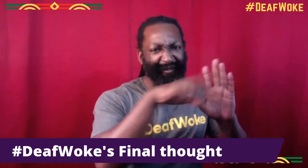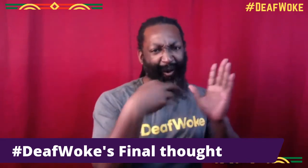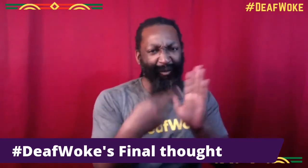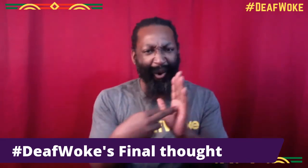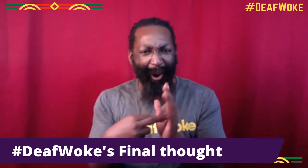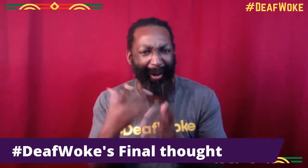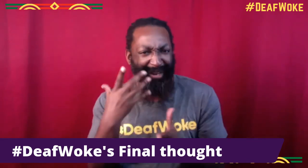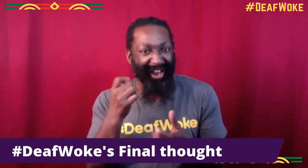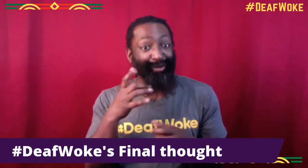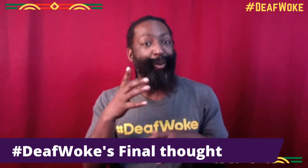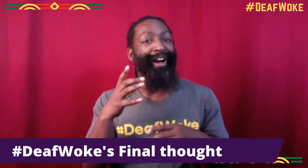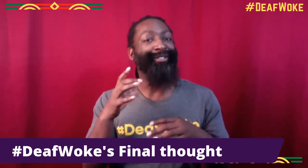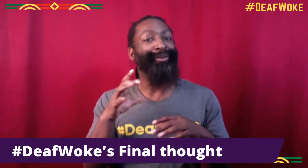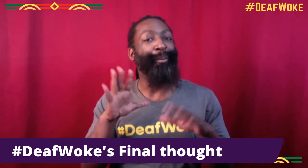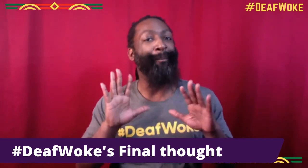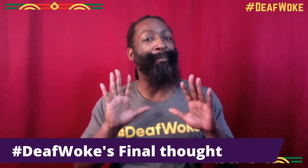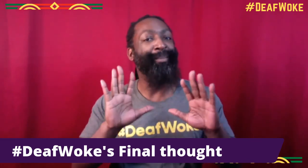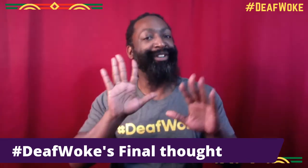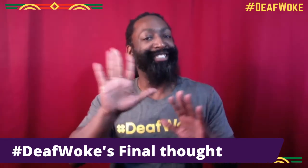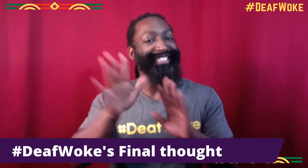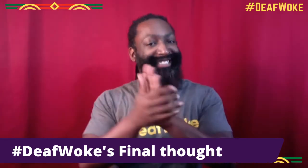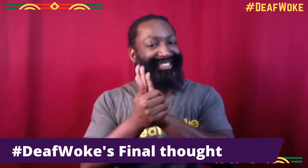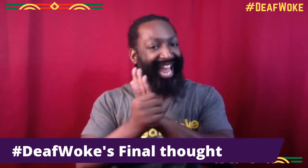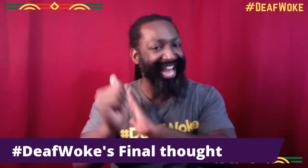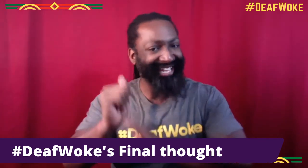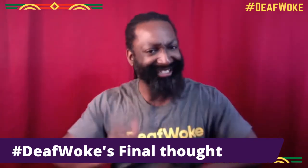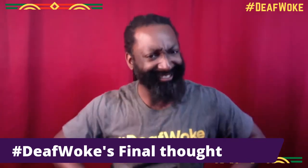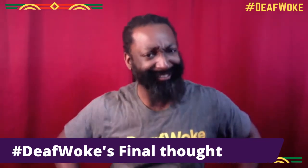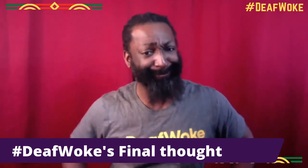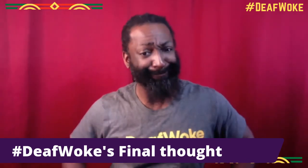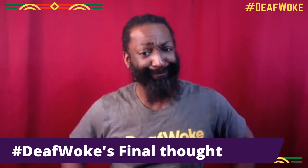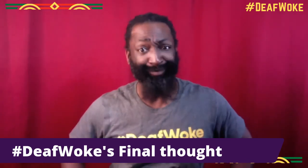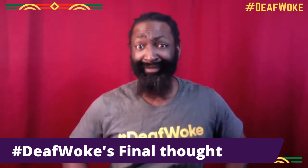and so all of these different passions and talents,